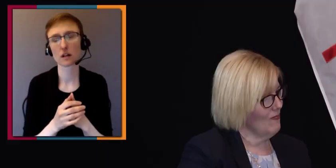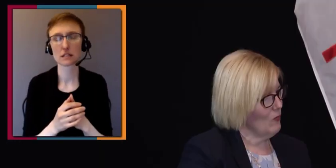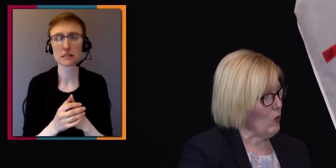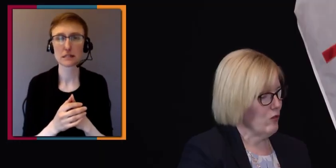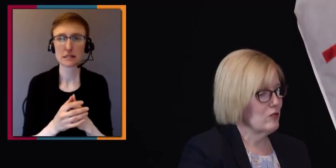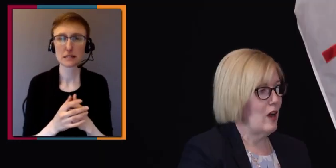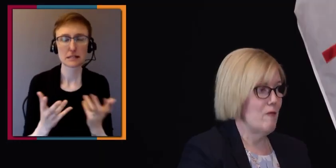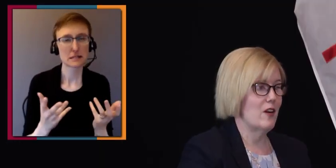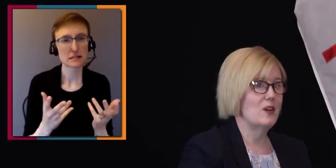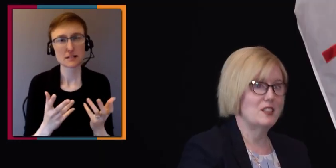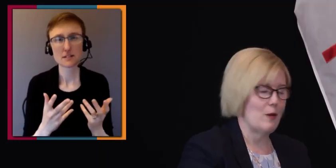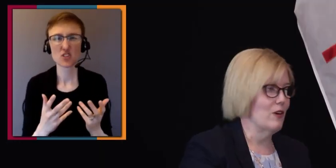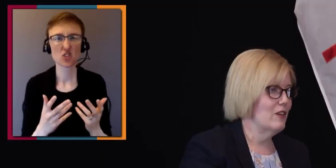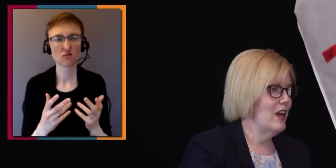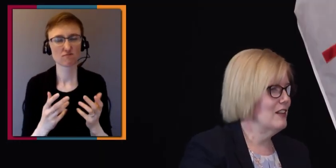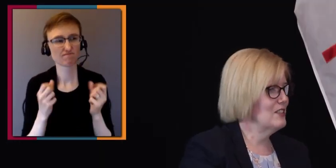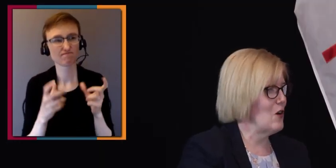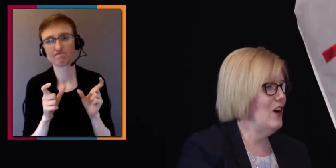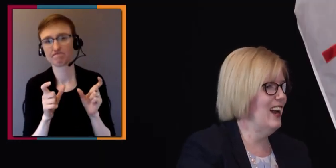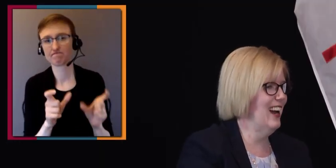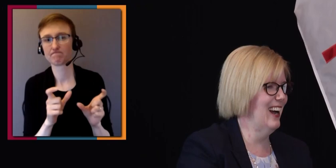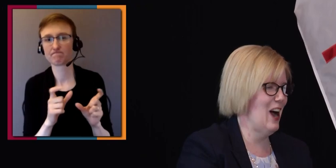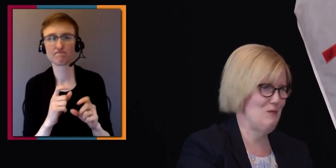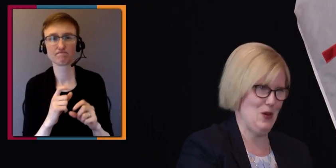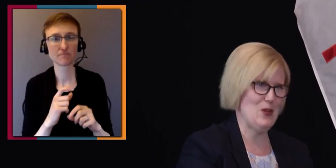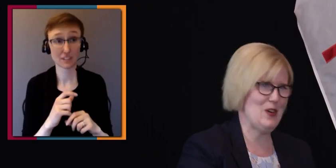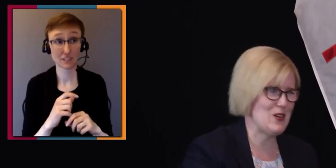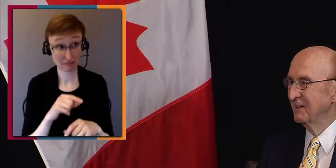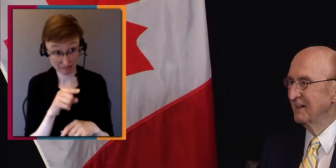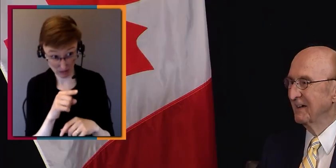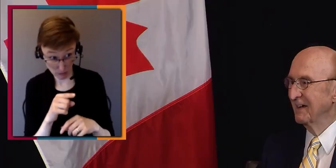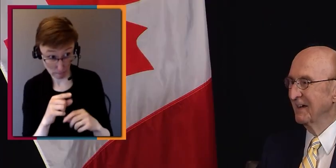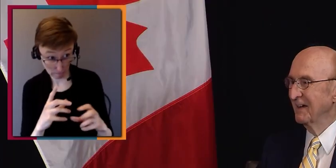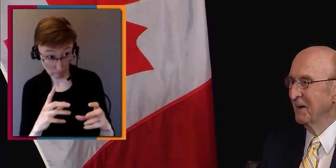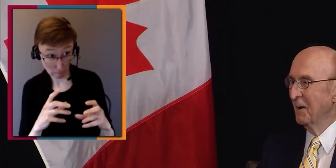Well, first of all, I'm very stubborn, and so... I'm totally OK with that.